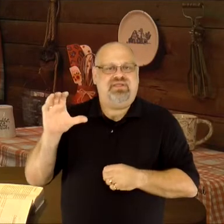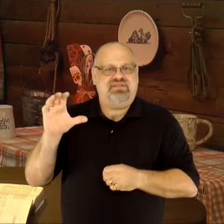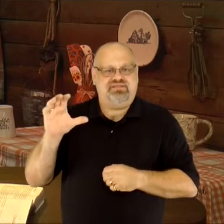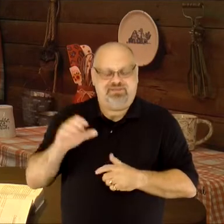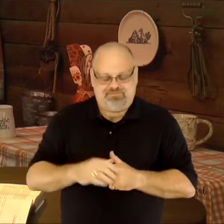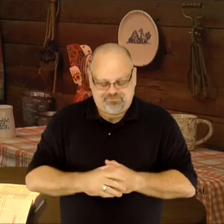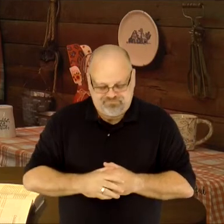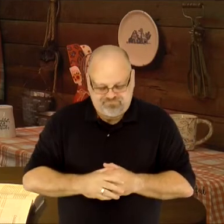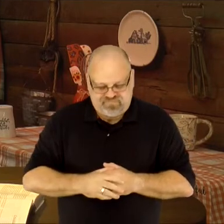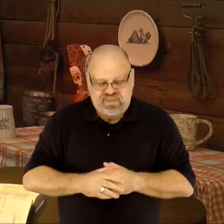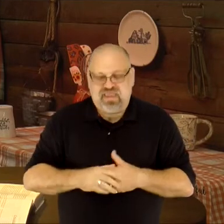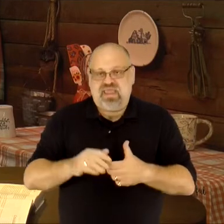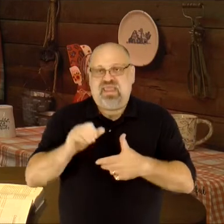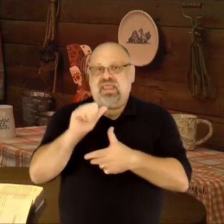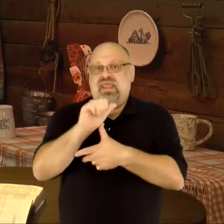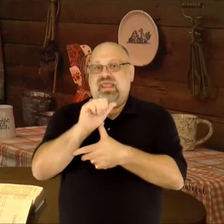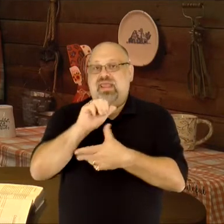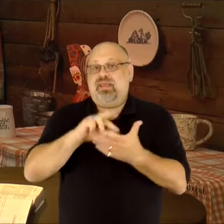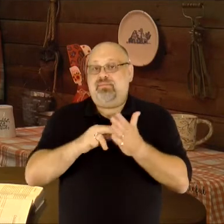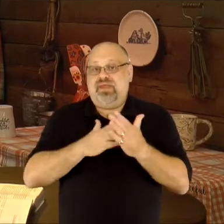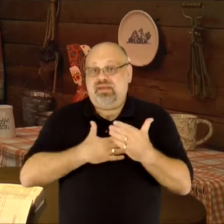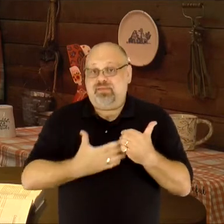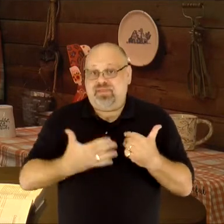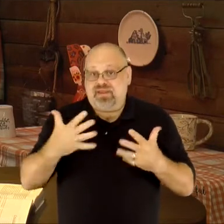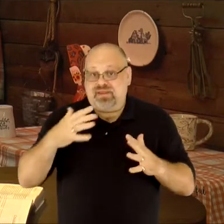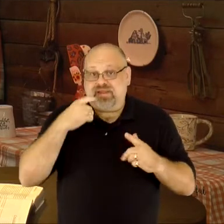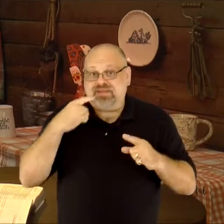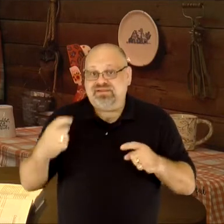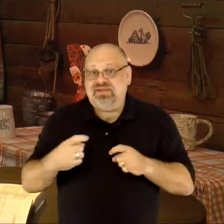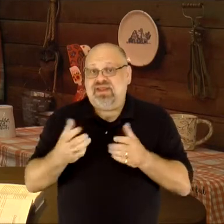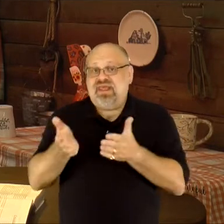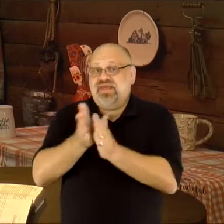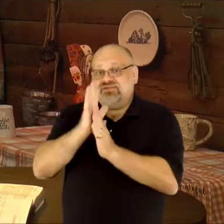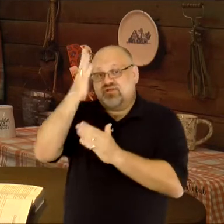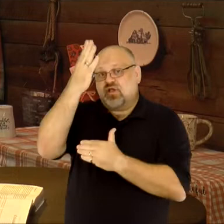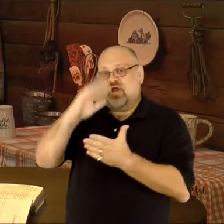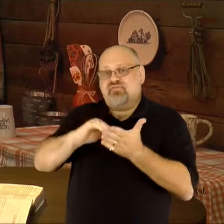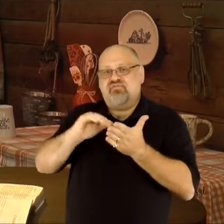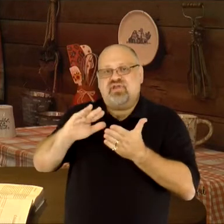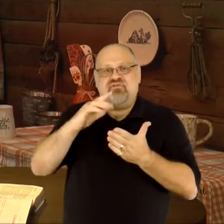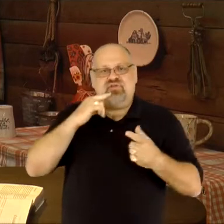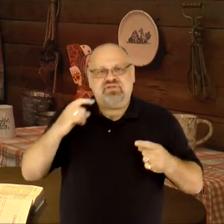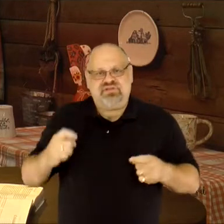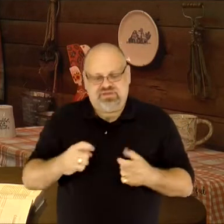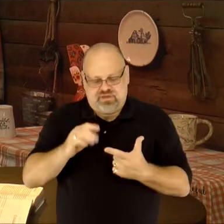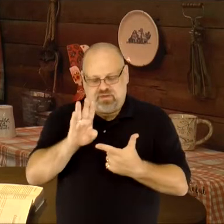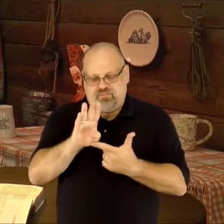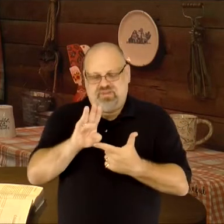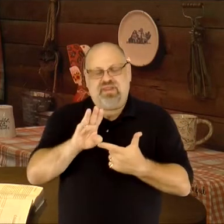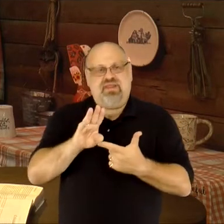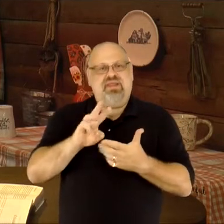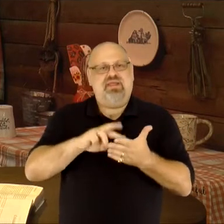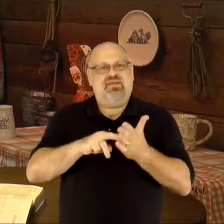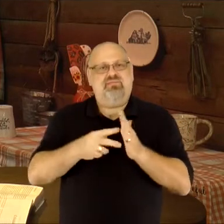as "A-B-C." The letter "A" stands for "admit" that you've sinned, and ask God to forgive your sin. The letter "B"